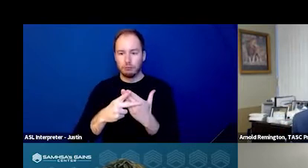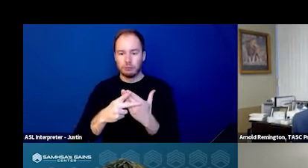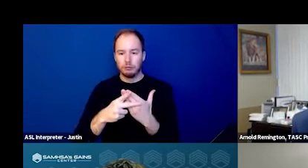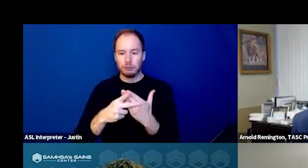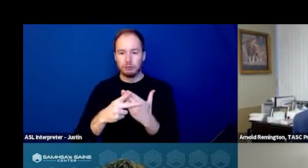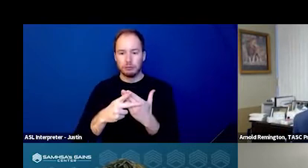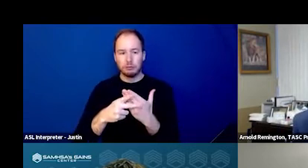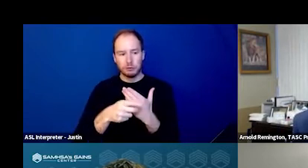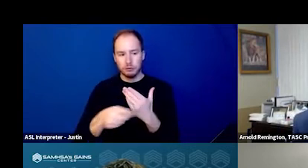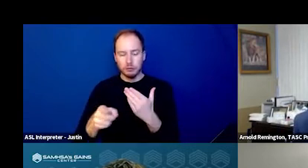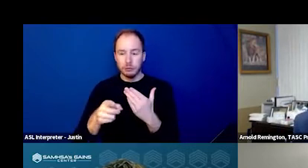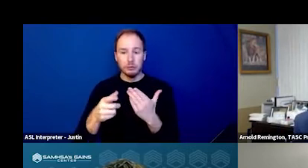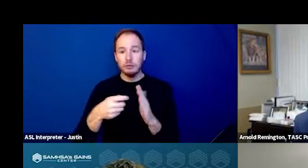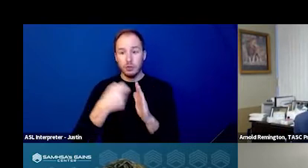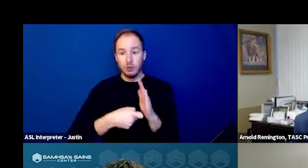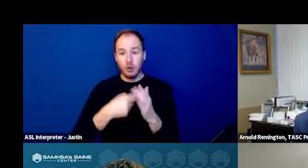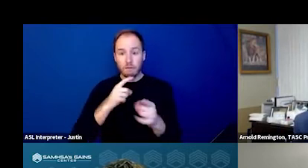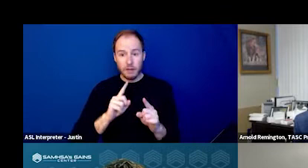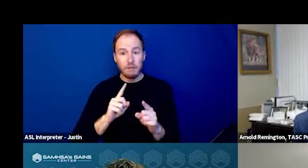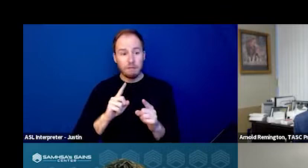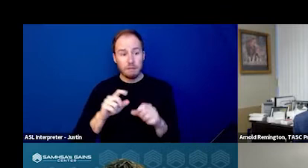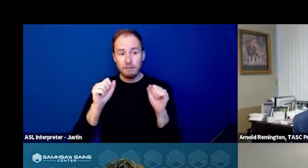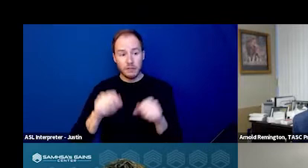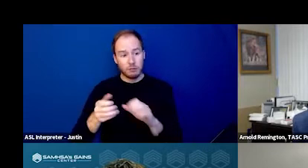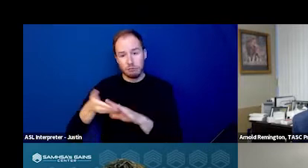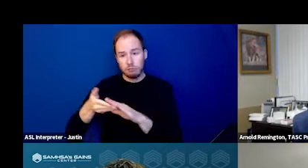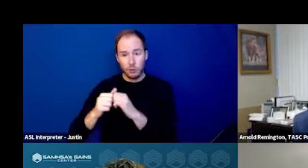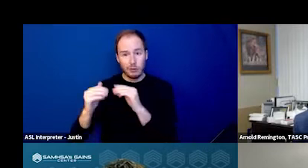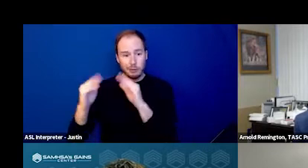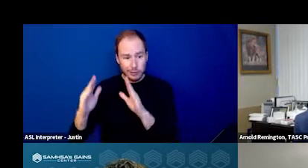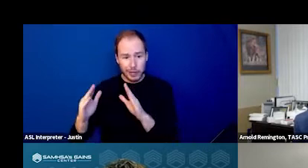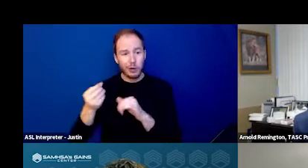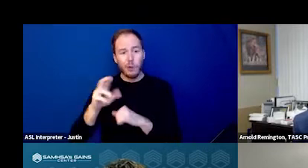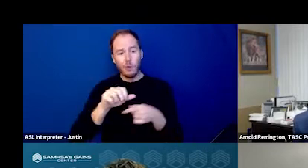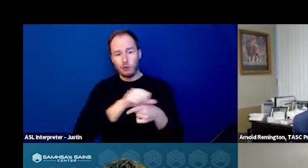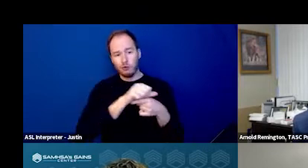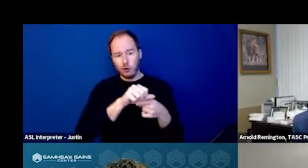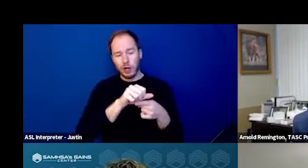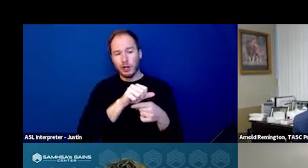These are cost effective. They can be run by peers or trained crisis responders,